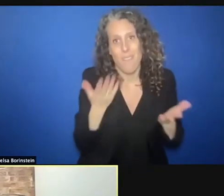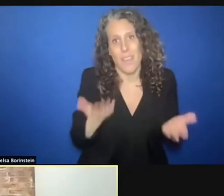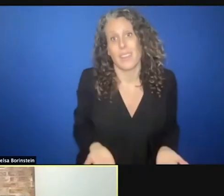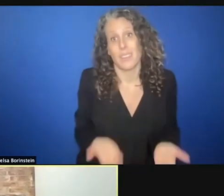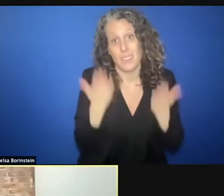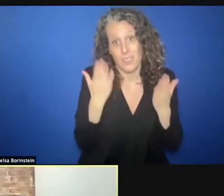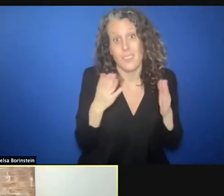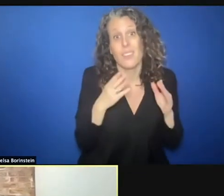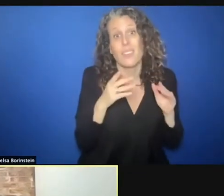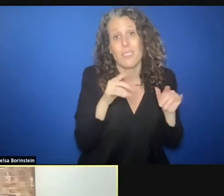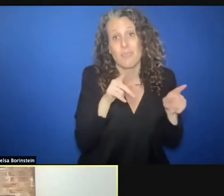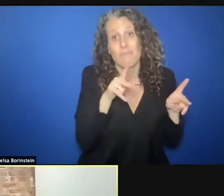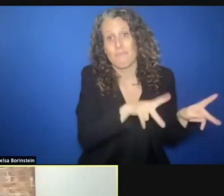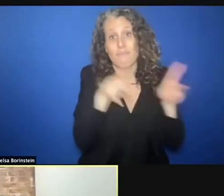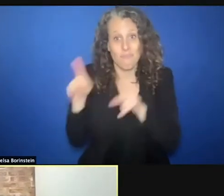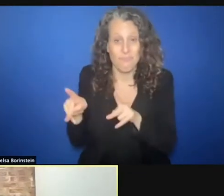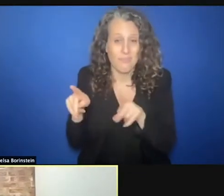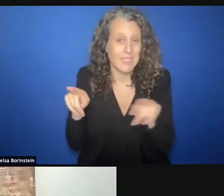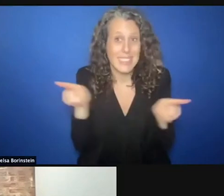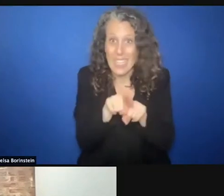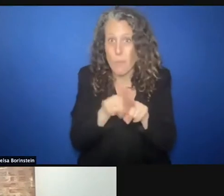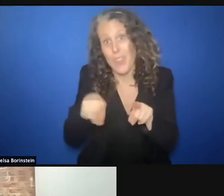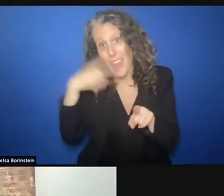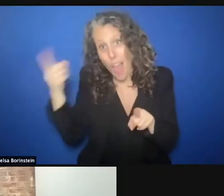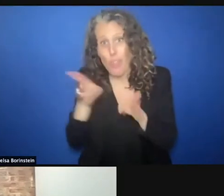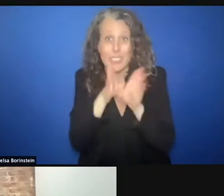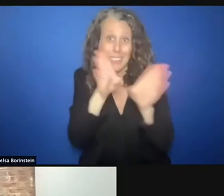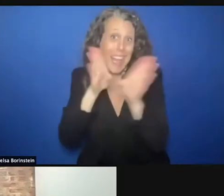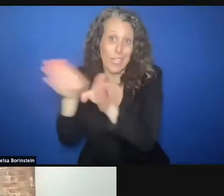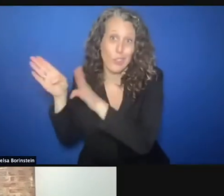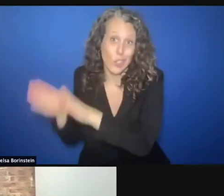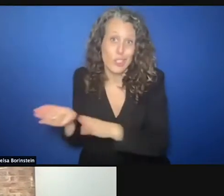the other sectors. Thank you so much, Chris. >> CHRIS GUNNESS: Thank you so much. Still